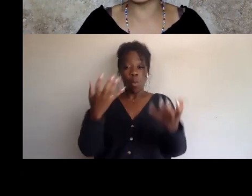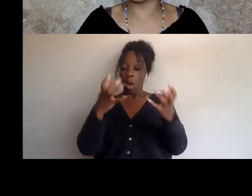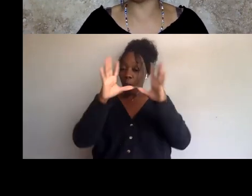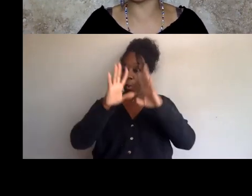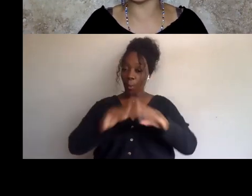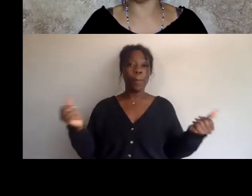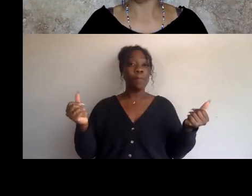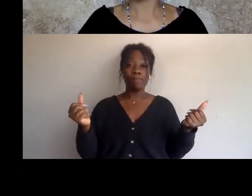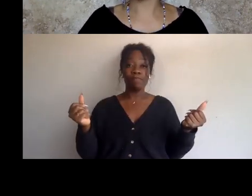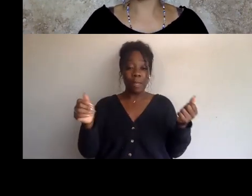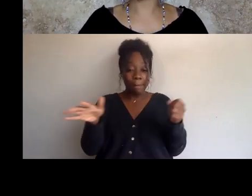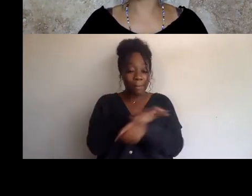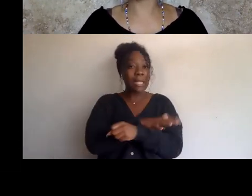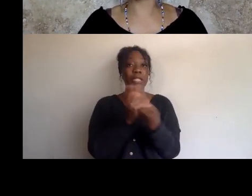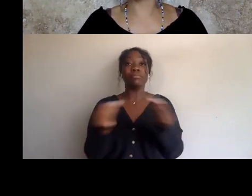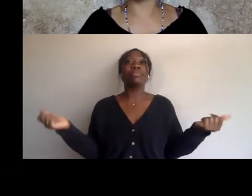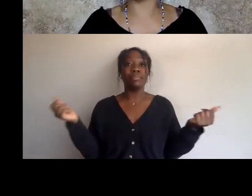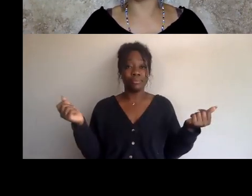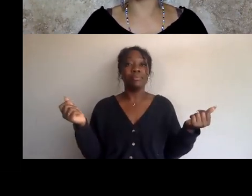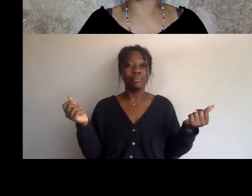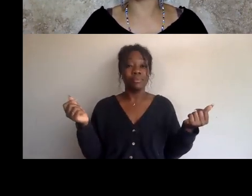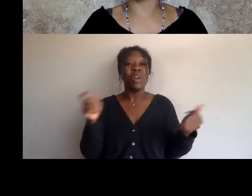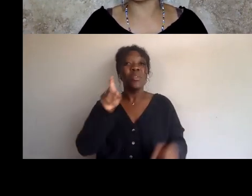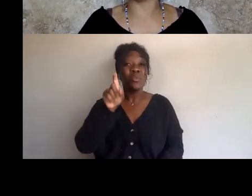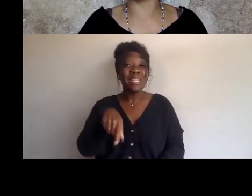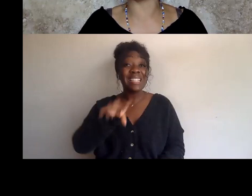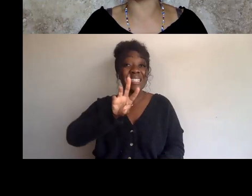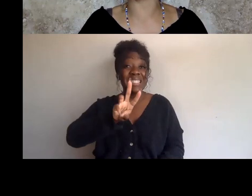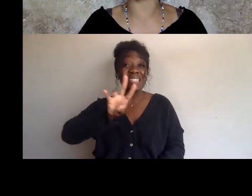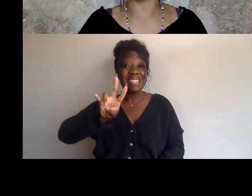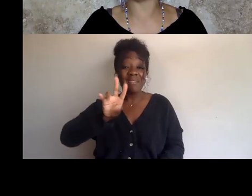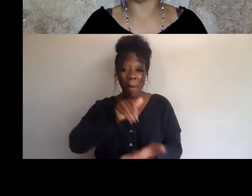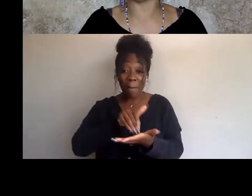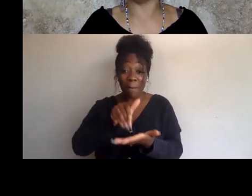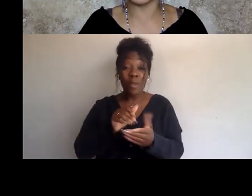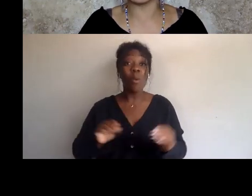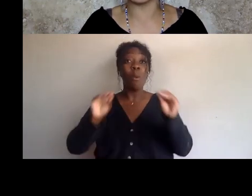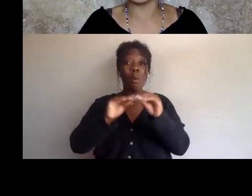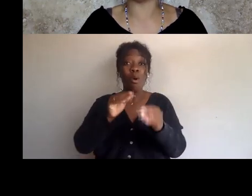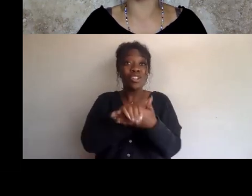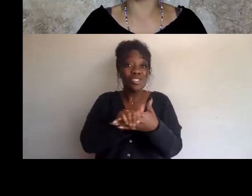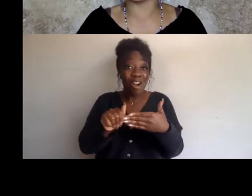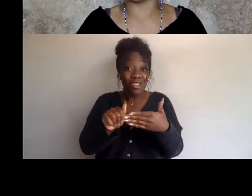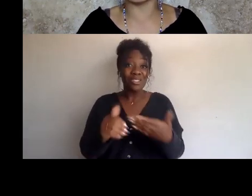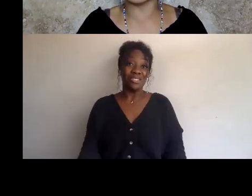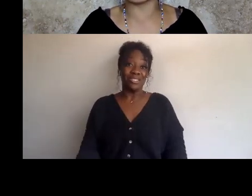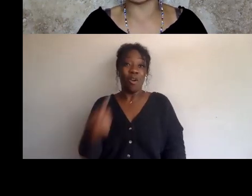As they say, they need 67 million more dollars in order to not beat protestors, not brutalize protestors.